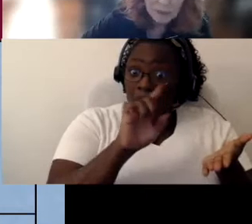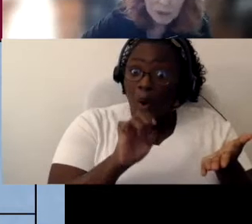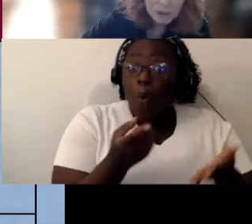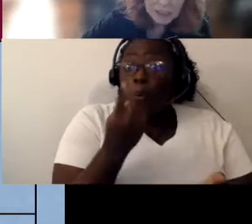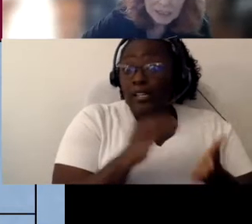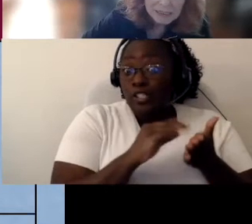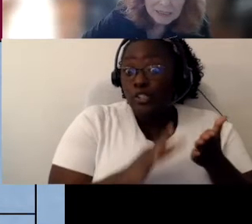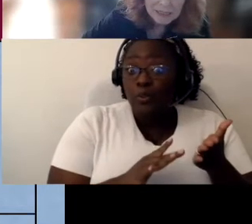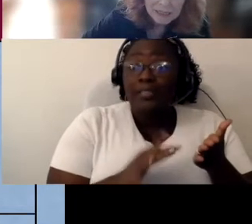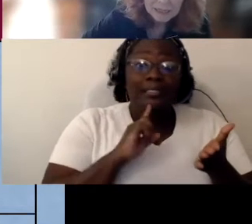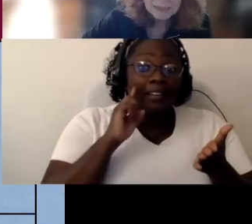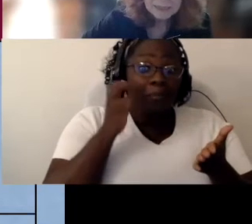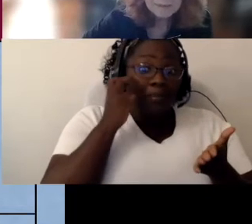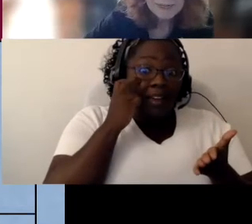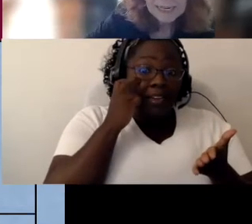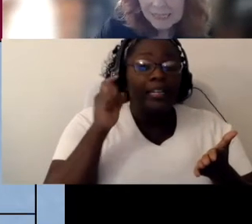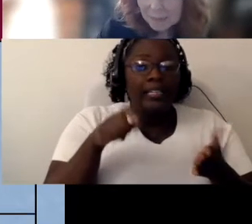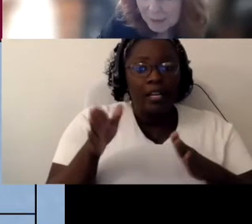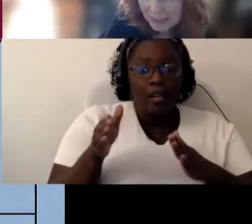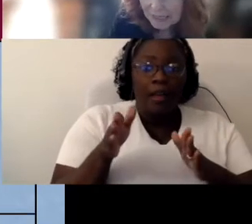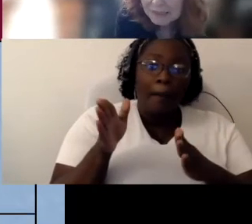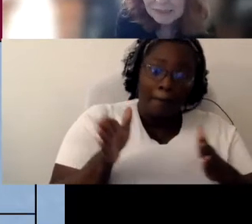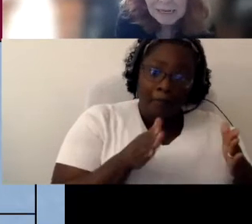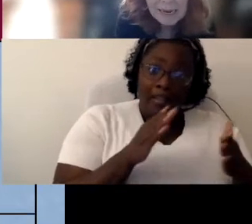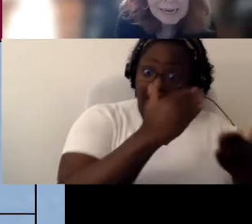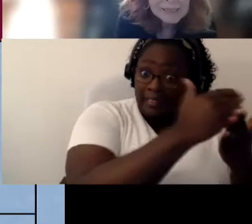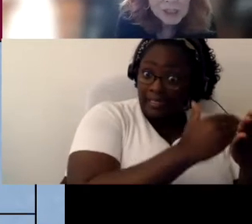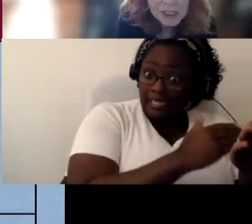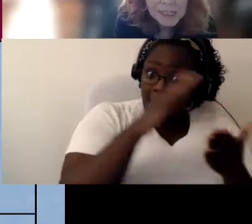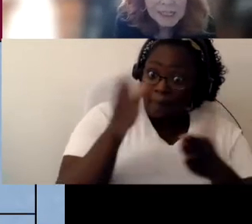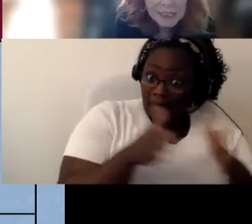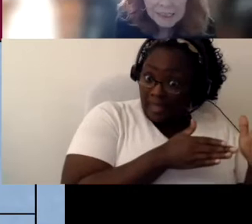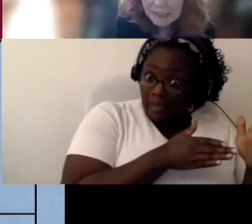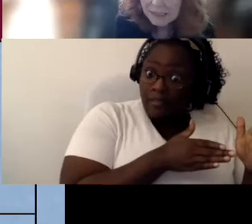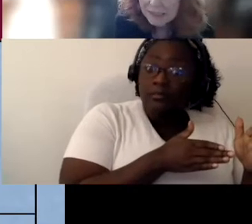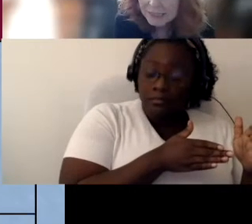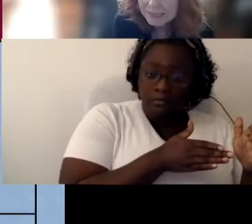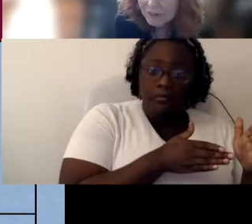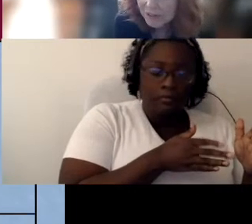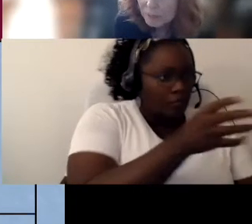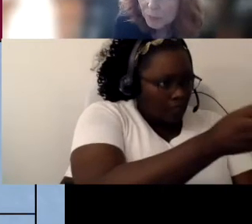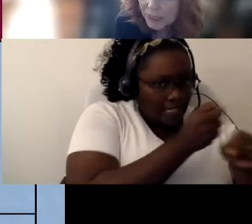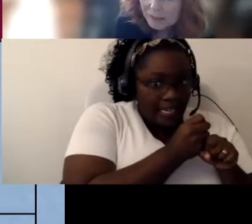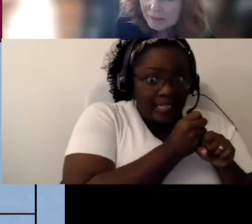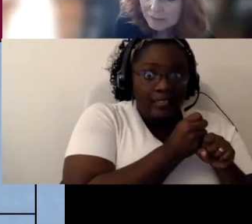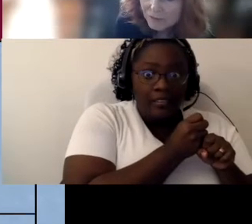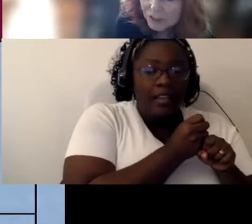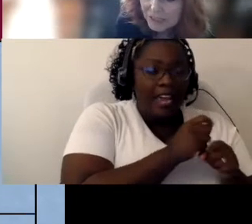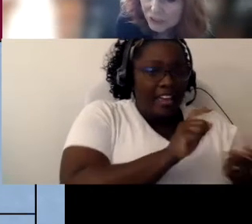So she gets the the lesson plans, and she gets gets everything brailled for the student